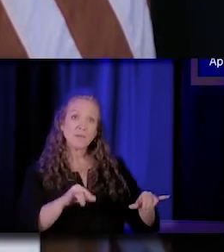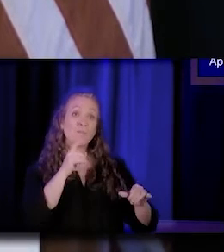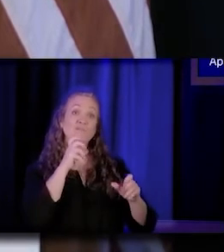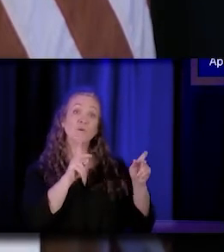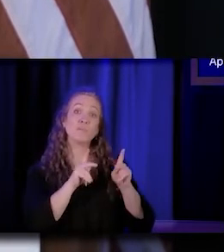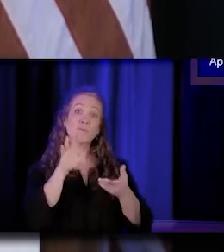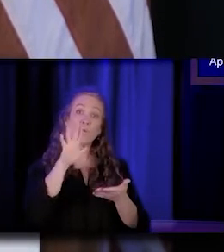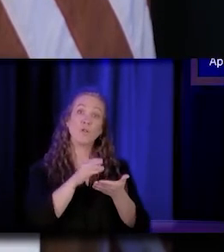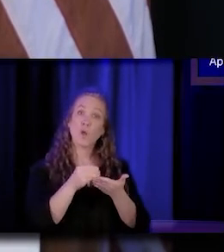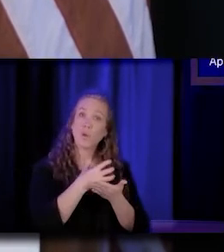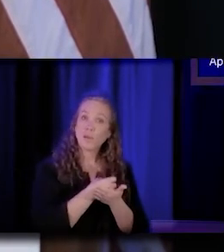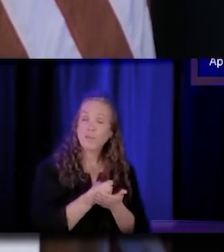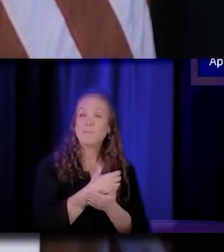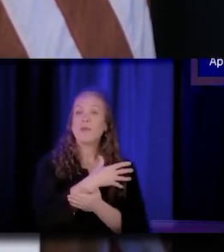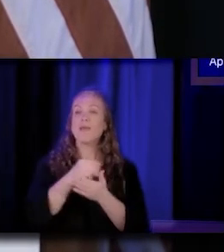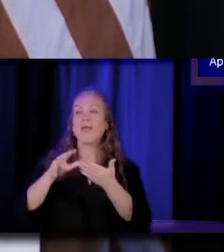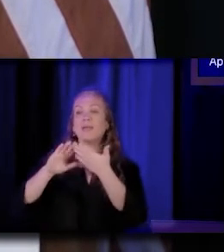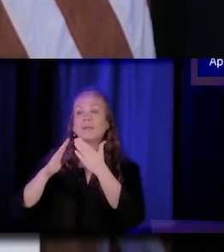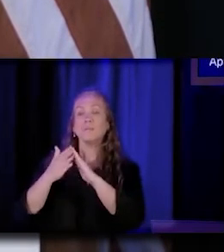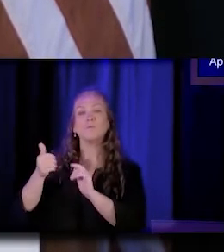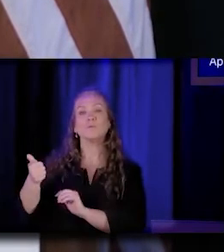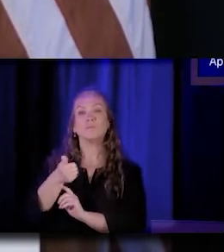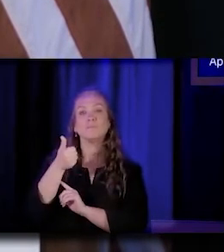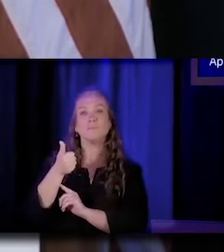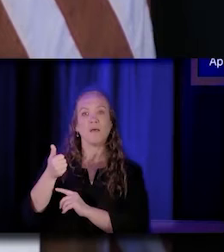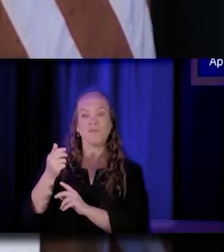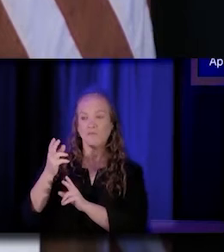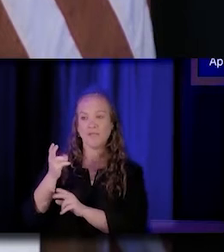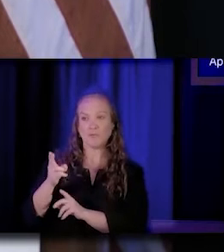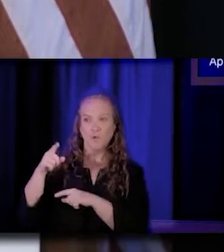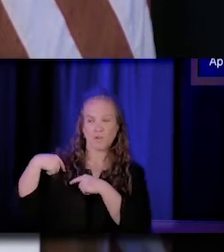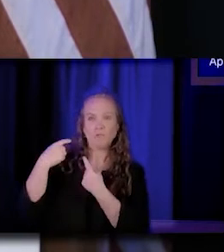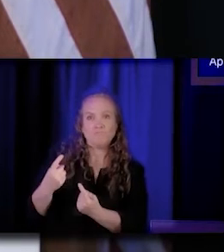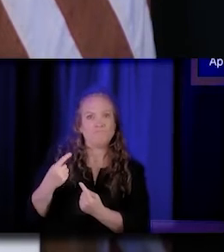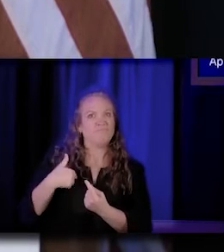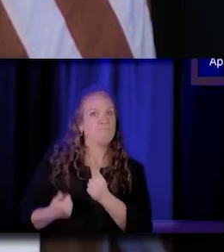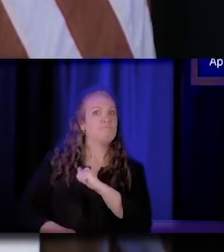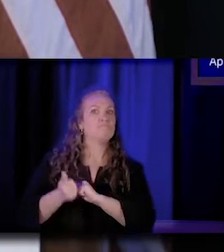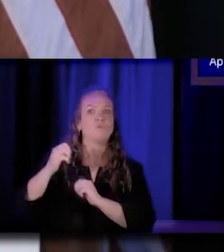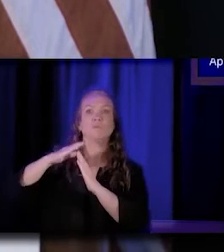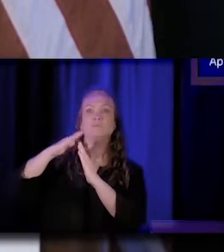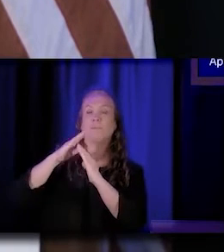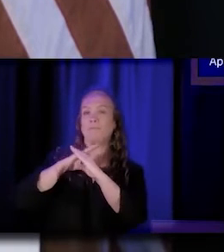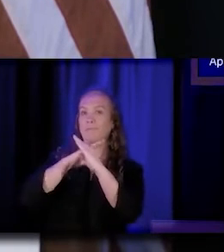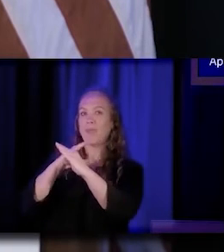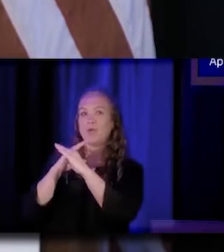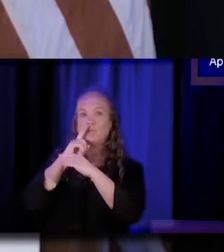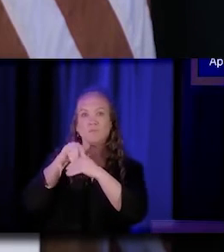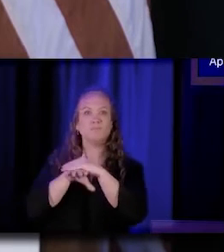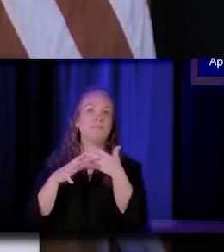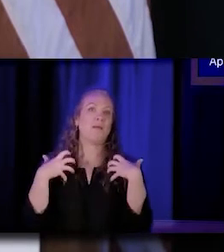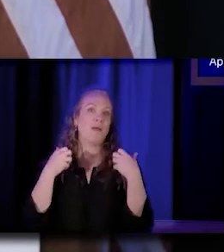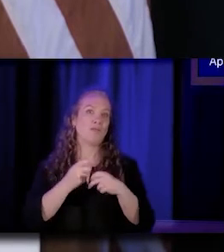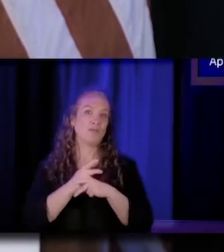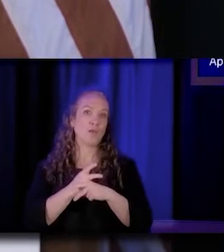and for communities who have been historically to face the biggest barriers to care. Our headquarters are in Oakland.